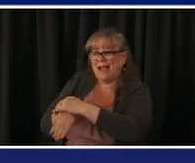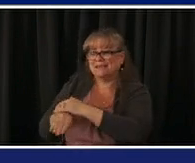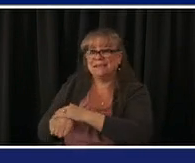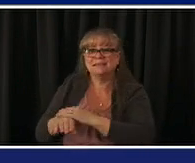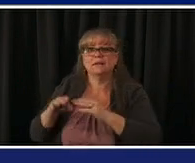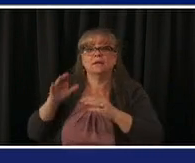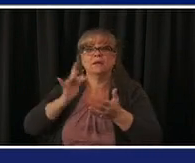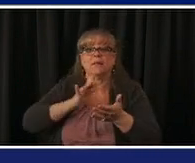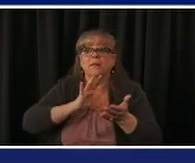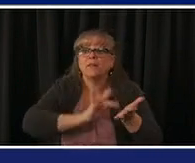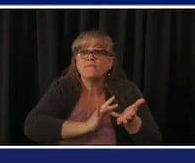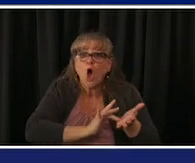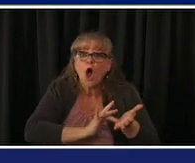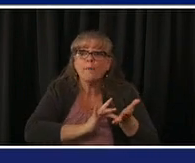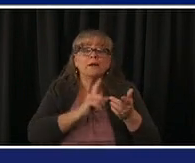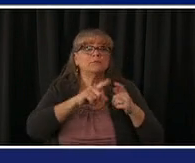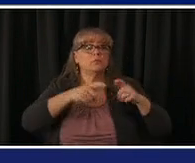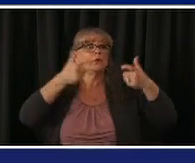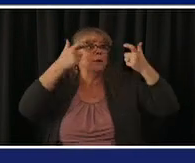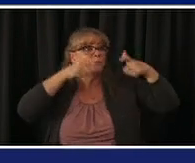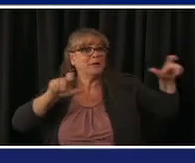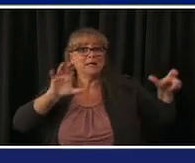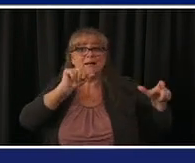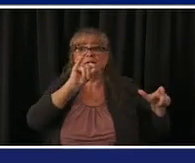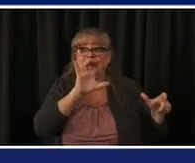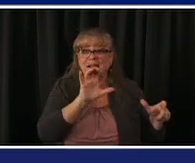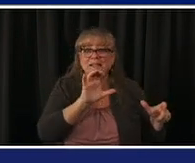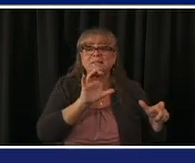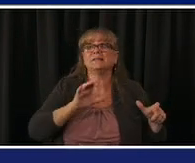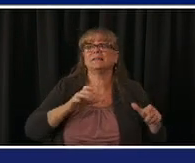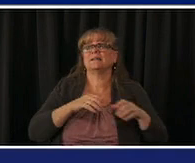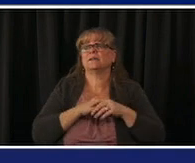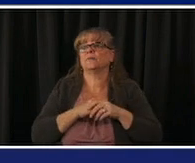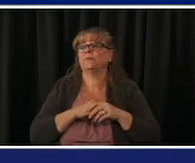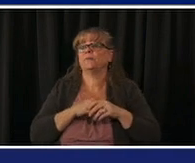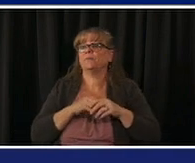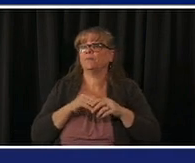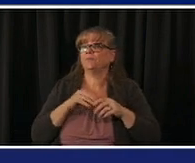hospital it's a mobile uh a mobile vaccination unit that pulls up in your neighborhood